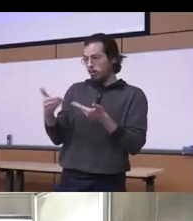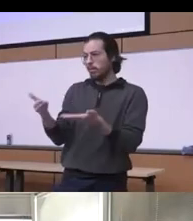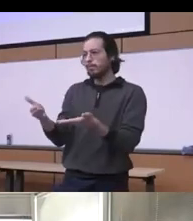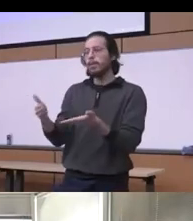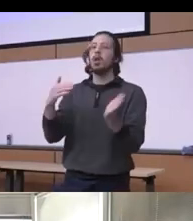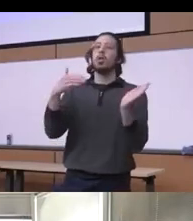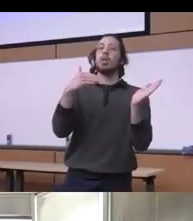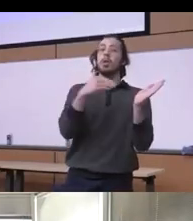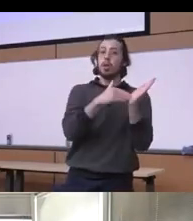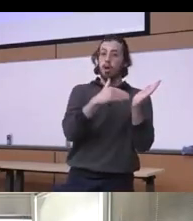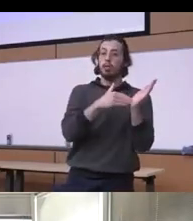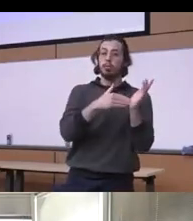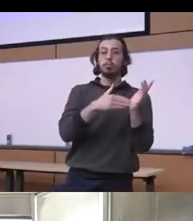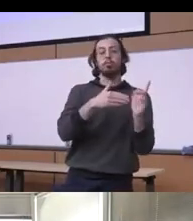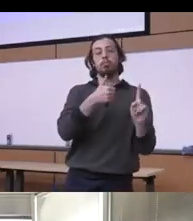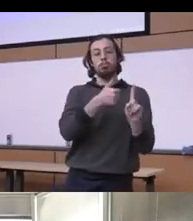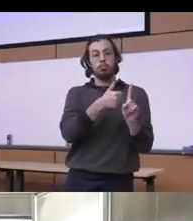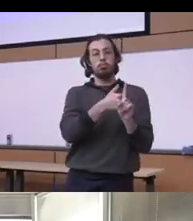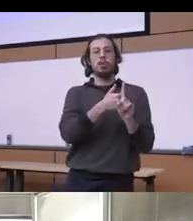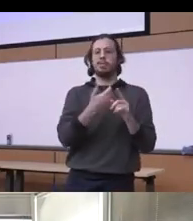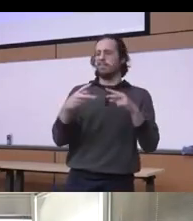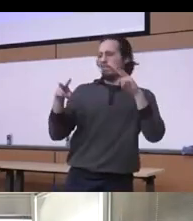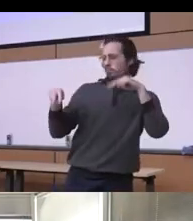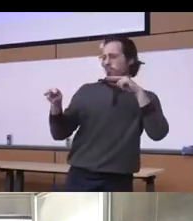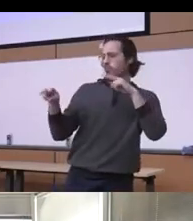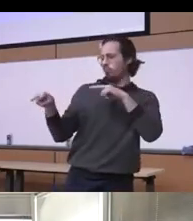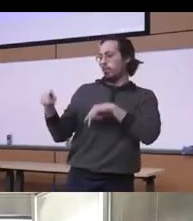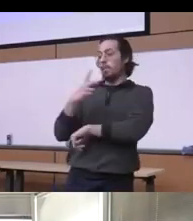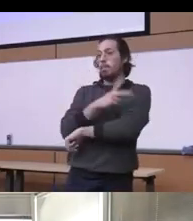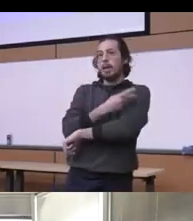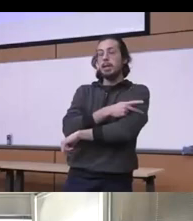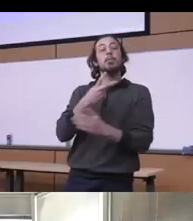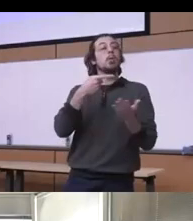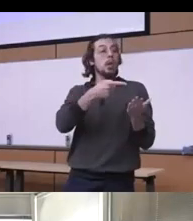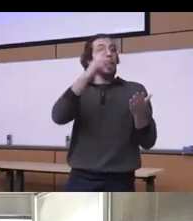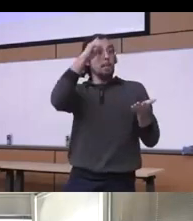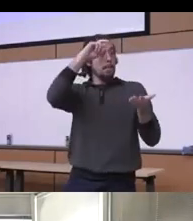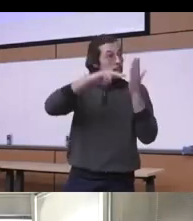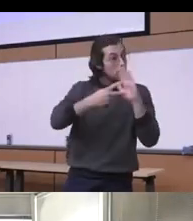also very much stigmatizing the patients whether intentionally or unintentionally you know they